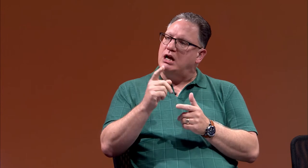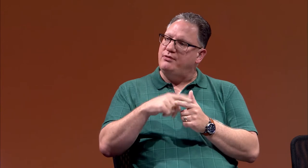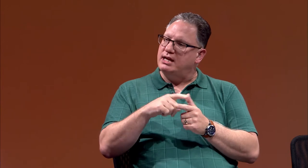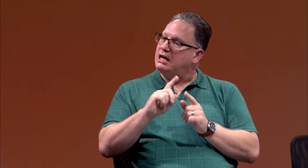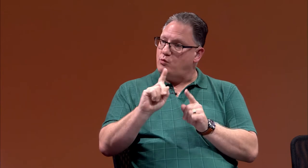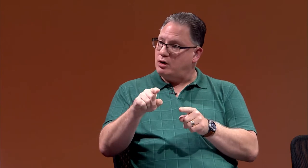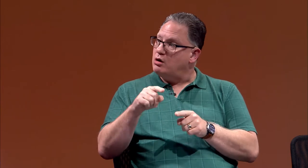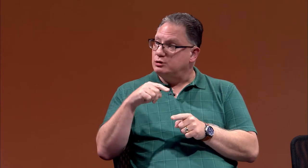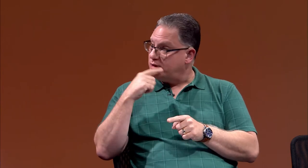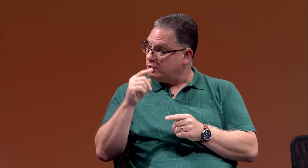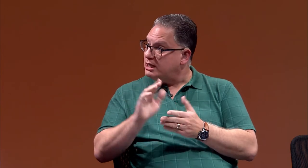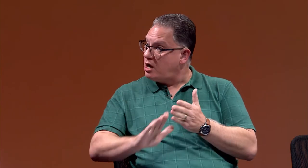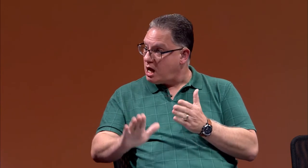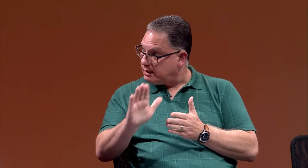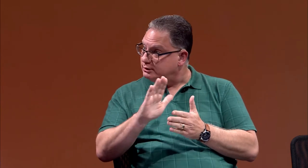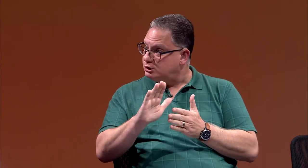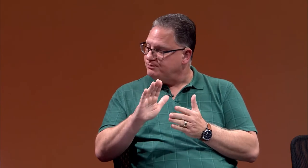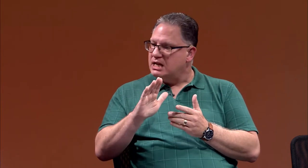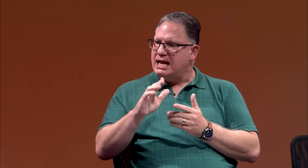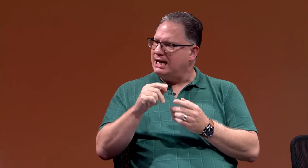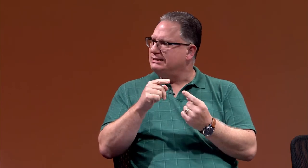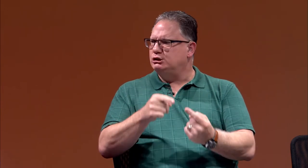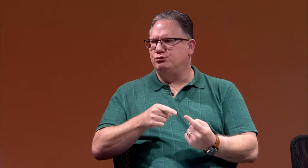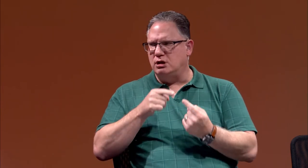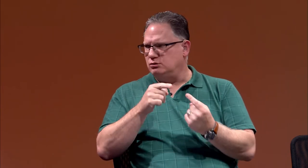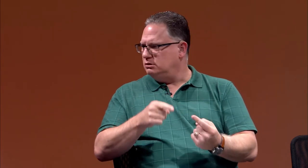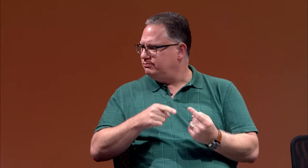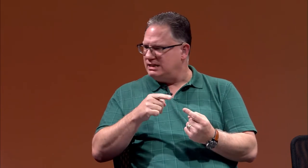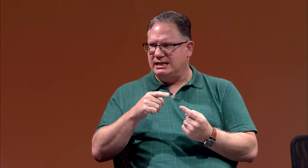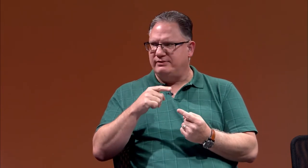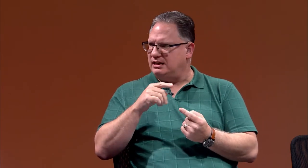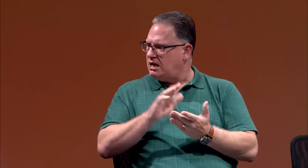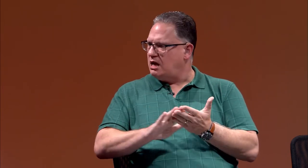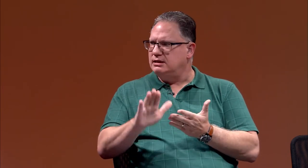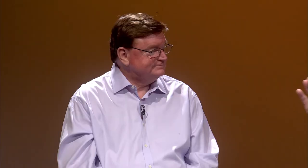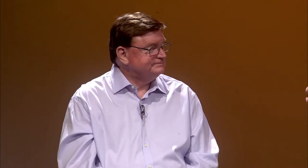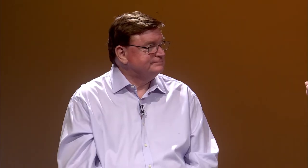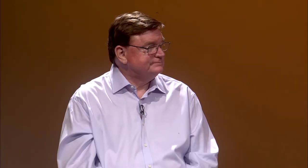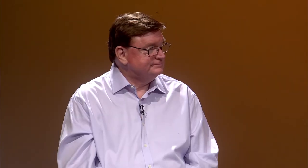And then I went on to a hearing college, and I struggled in college, because there were